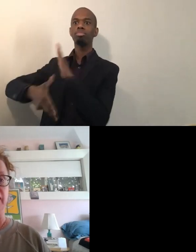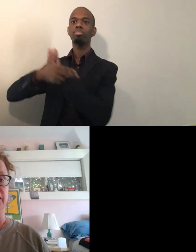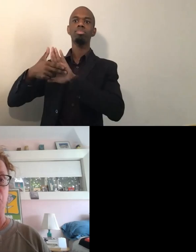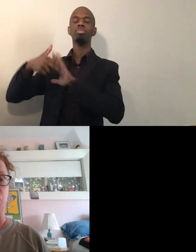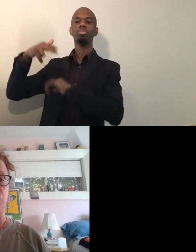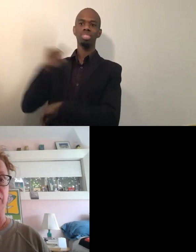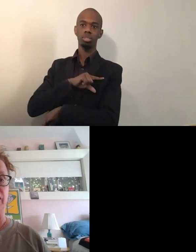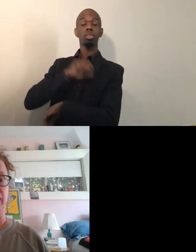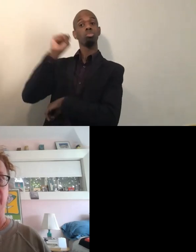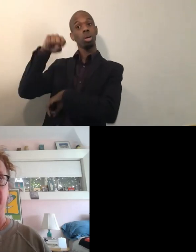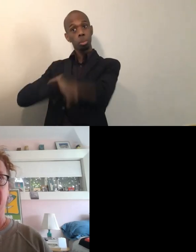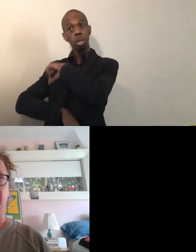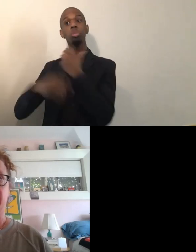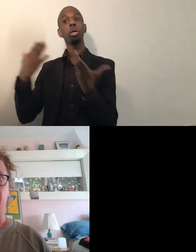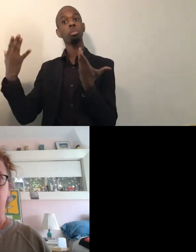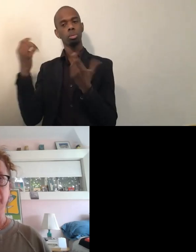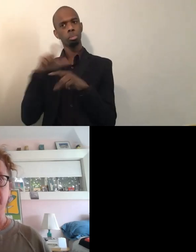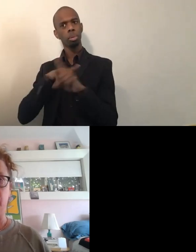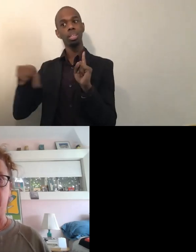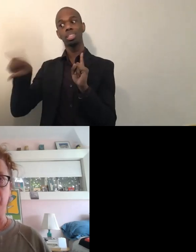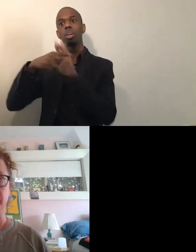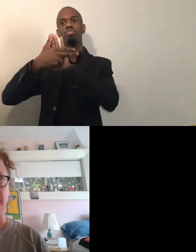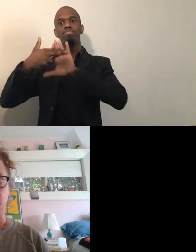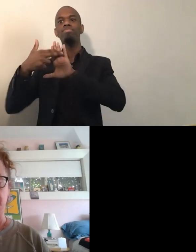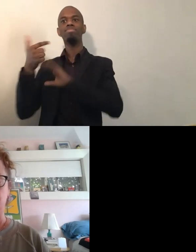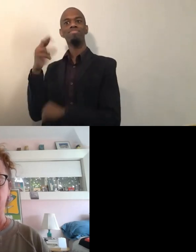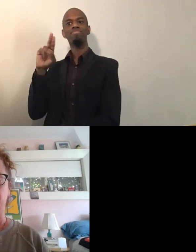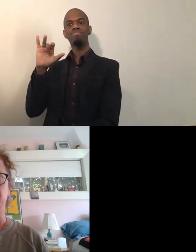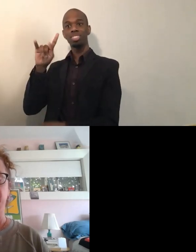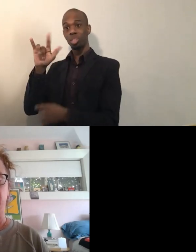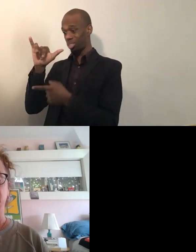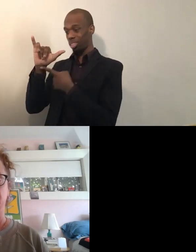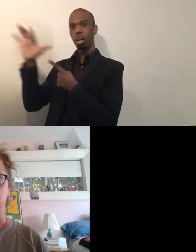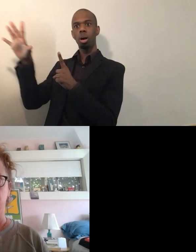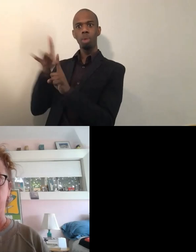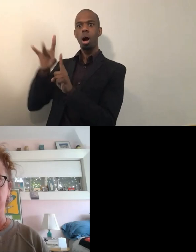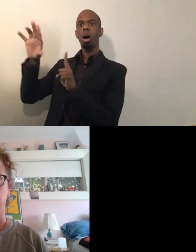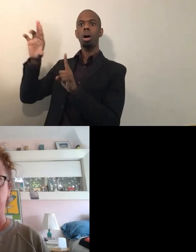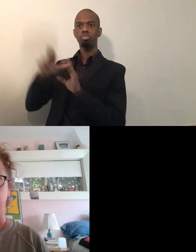And so I wasn't so sure, but I felt that I was also with my daughter,